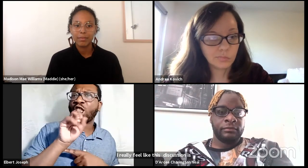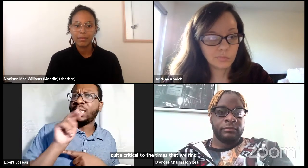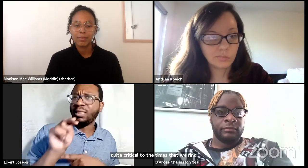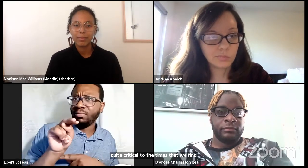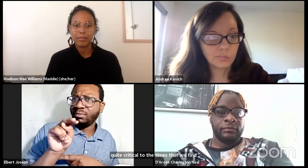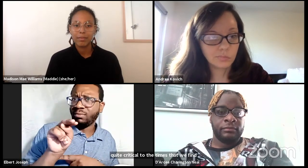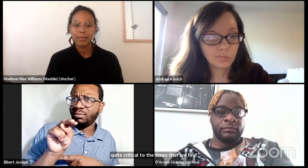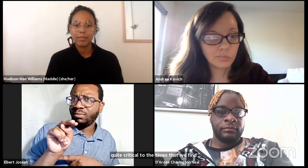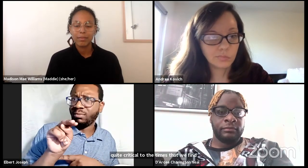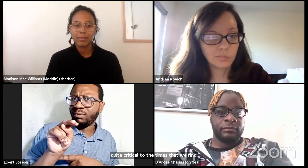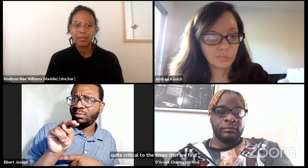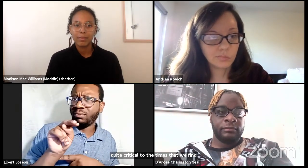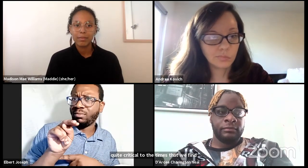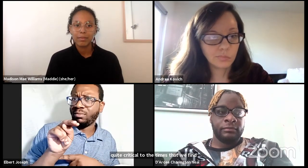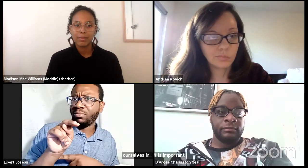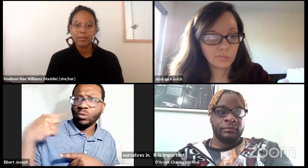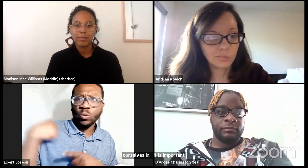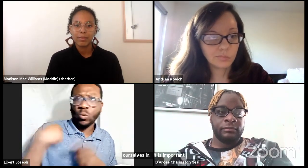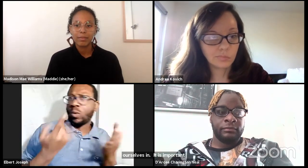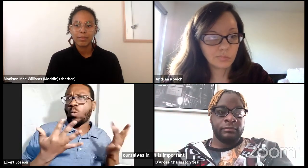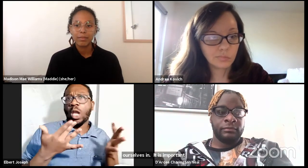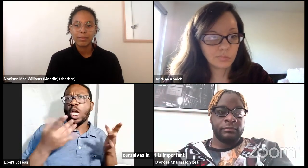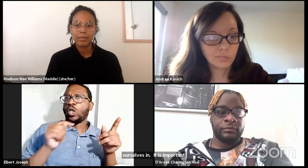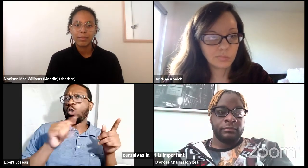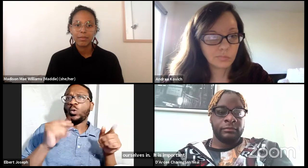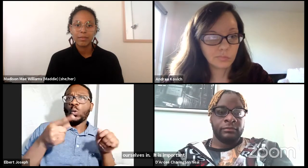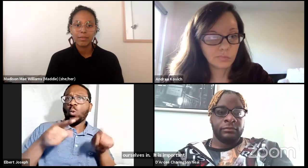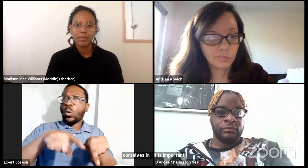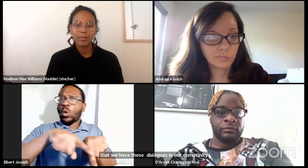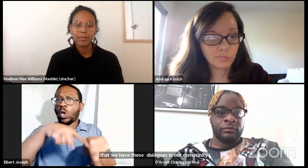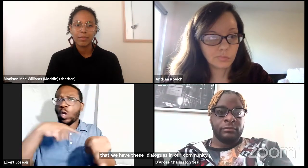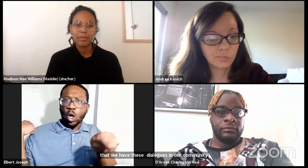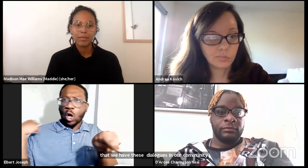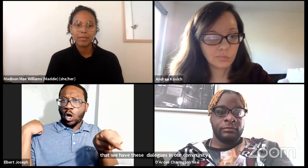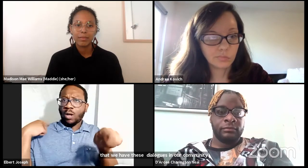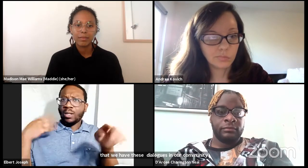So we actually we can start having some action behind our discussions.